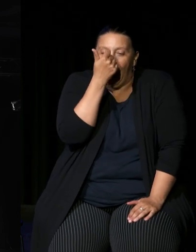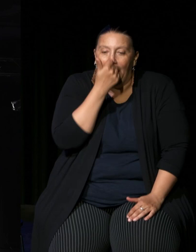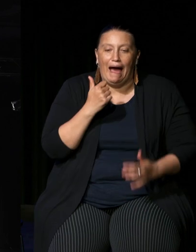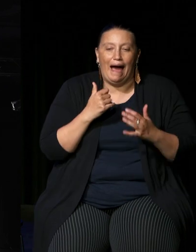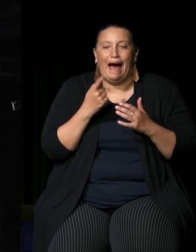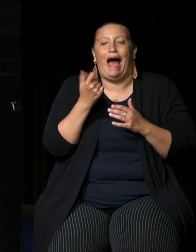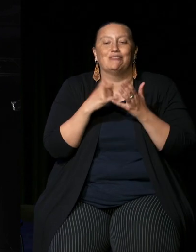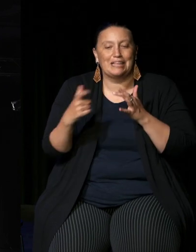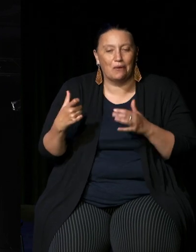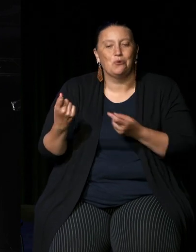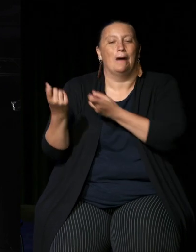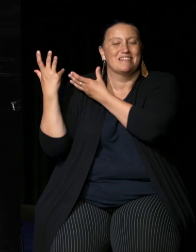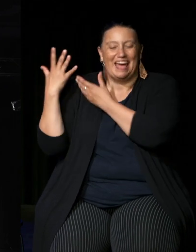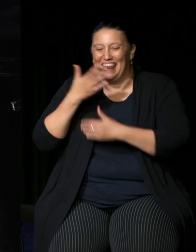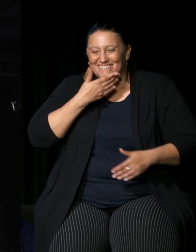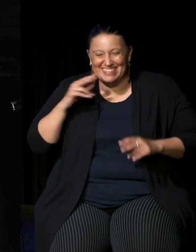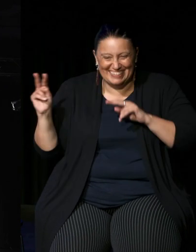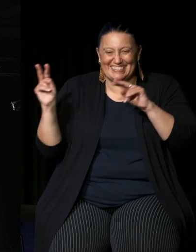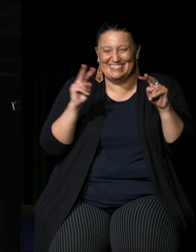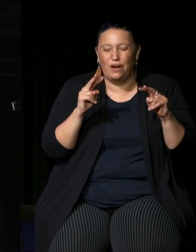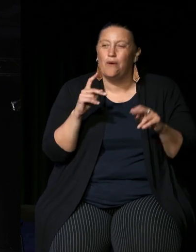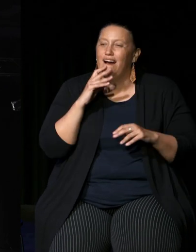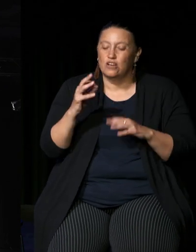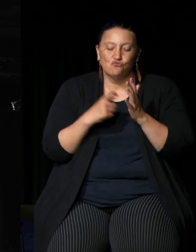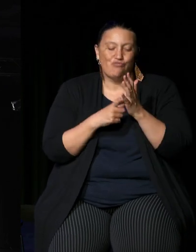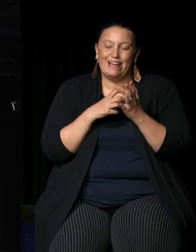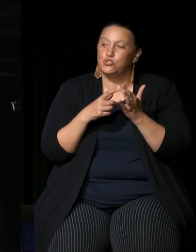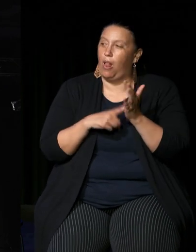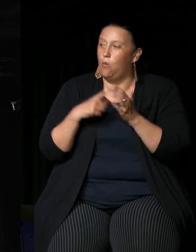were they were lovely responses we'll get in a moment Rachel you'll take us through what the uh